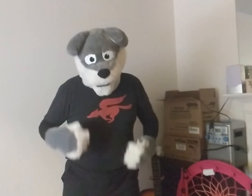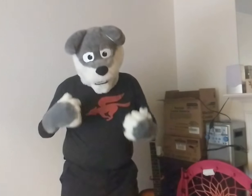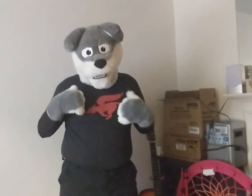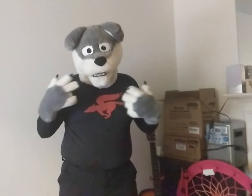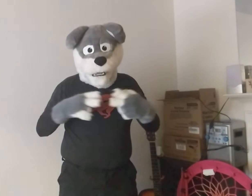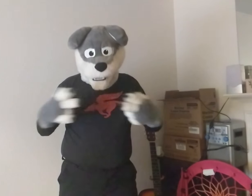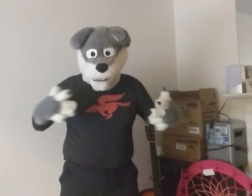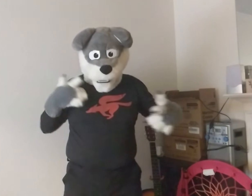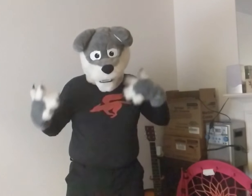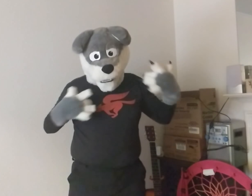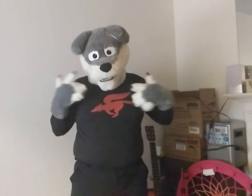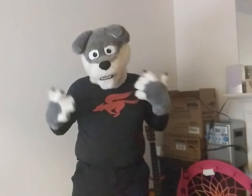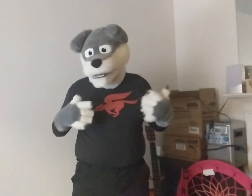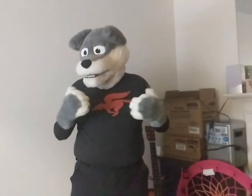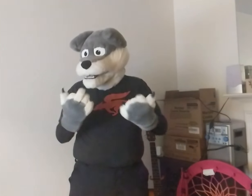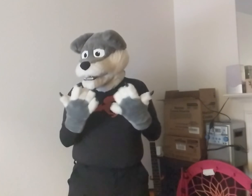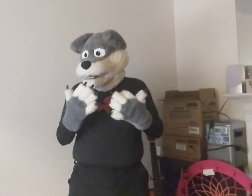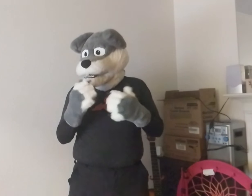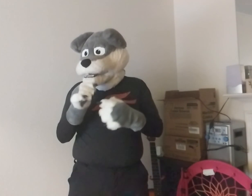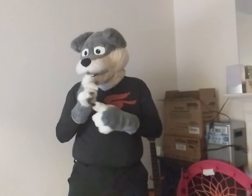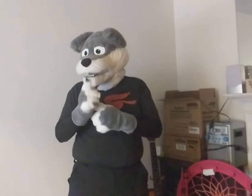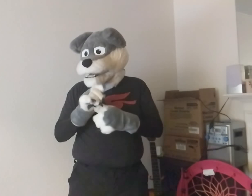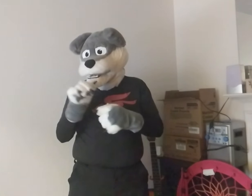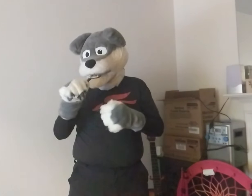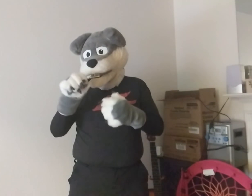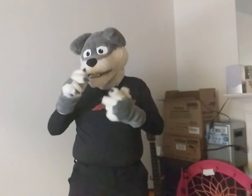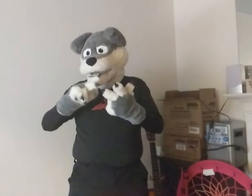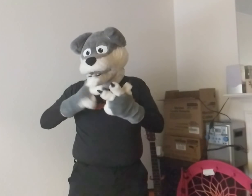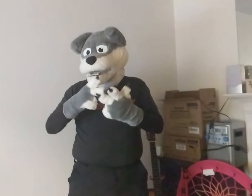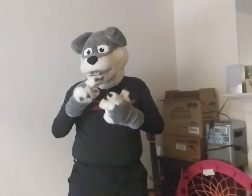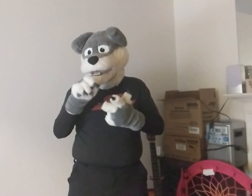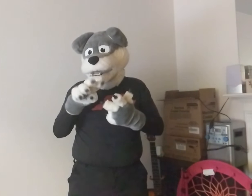I'm very excited! What a minute, that should be third great news...